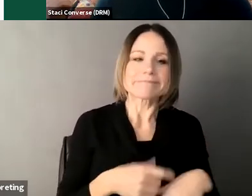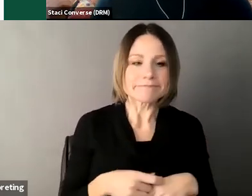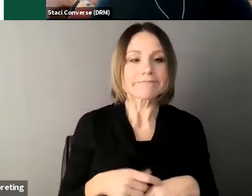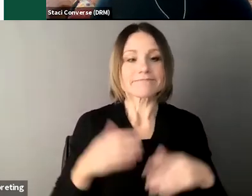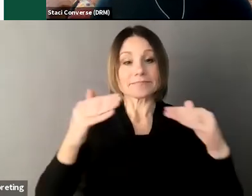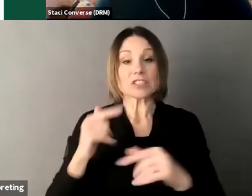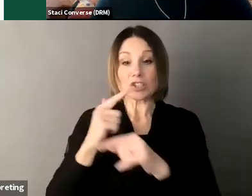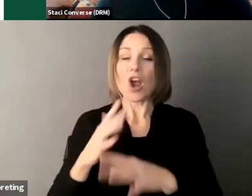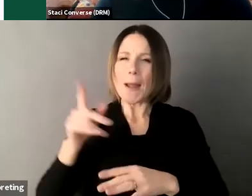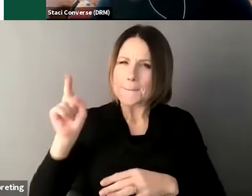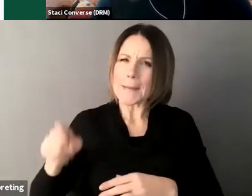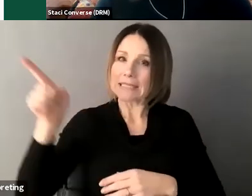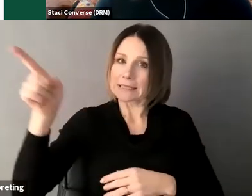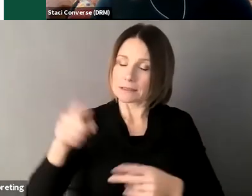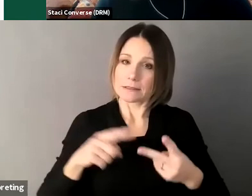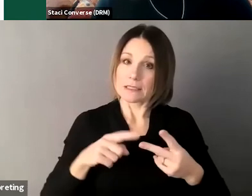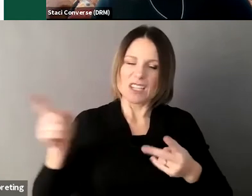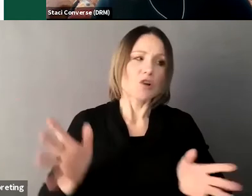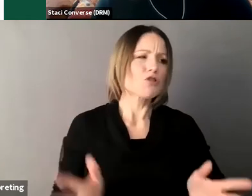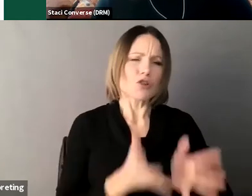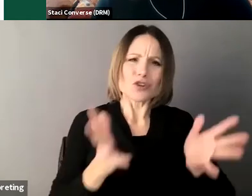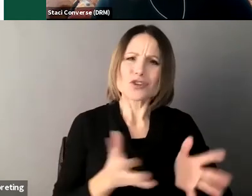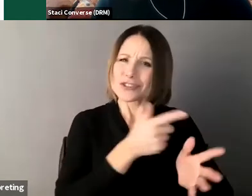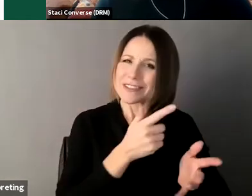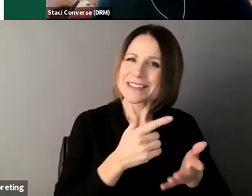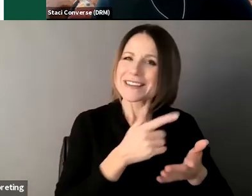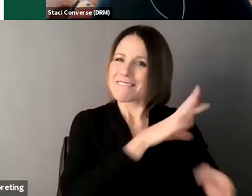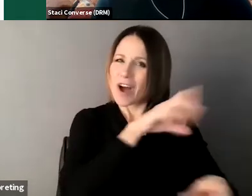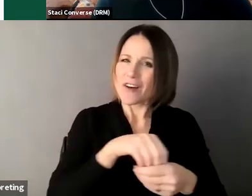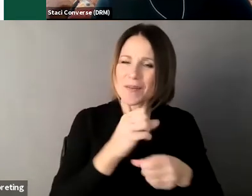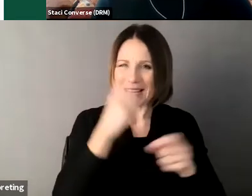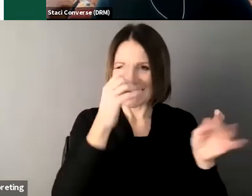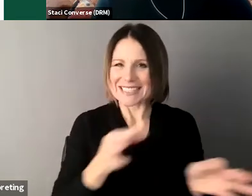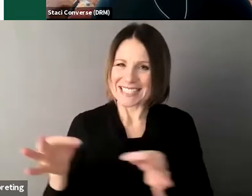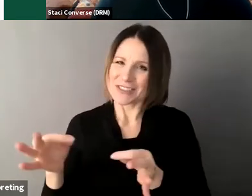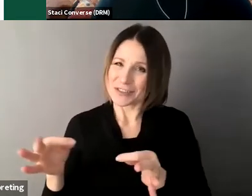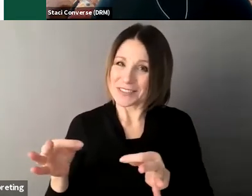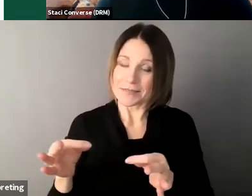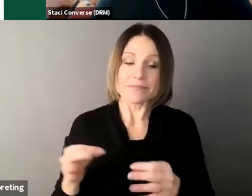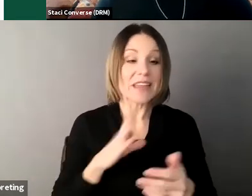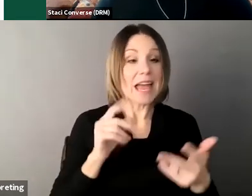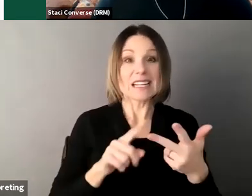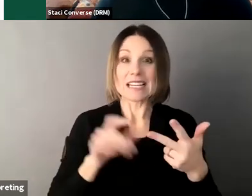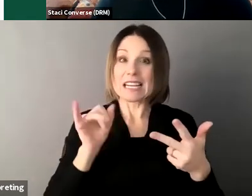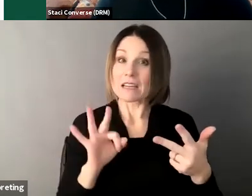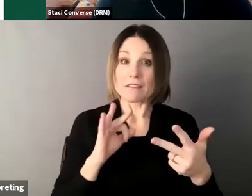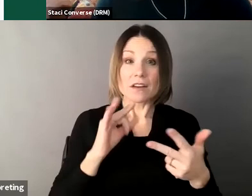and it also includes a agreements process so if your guardian isn't helping you or including you